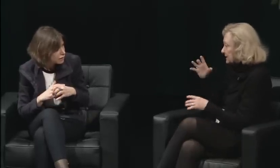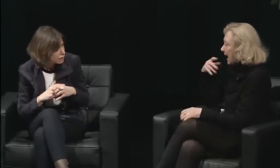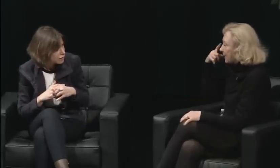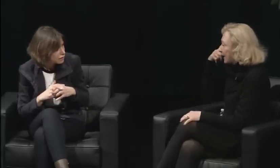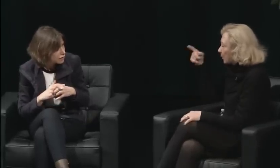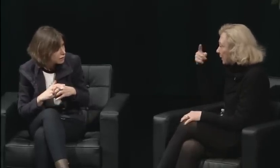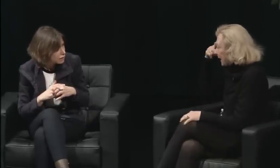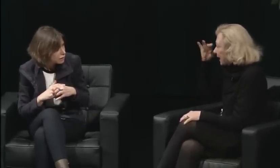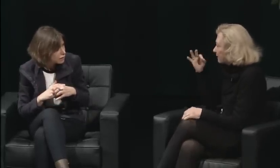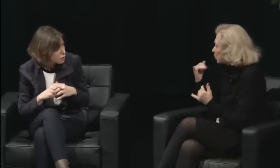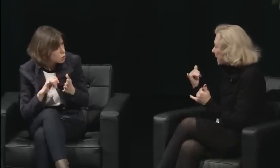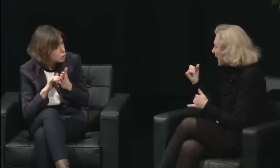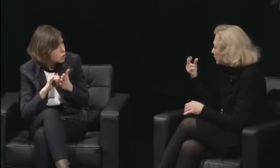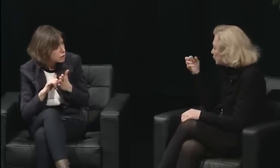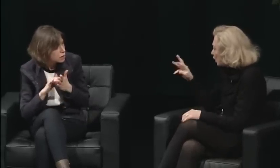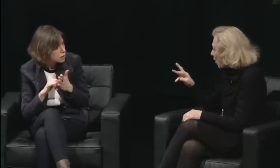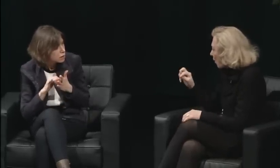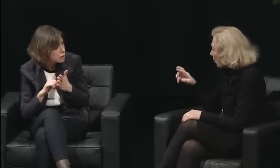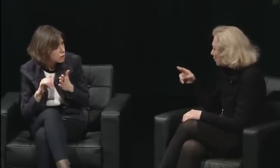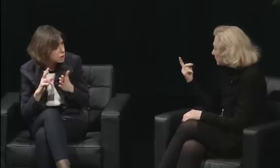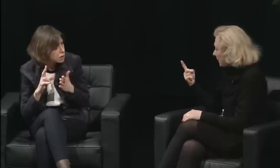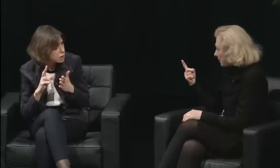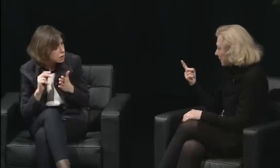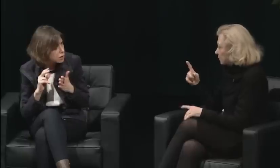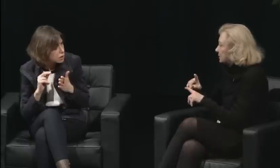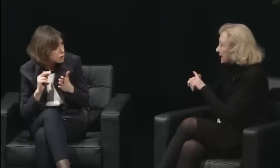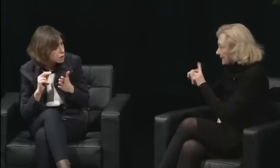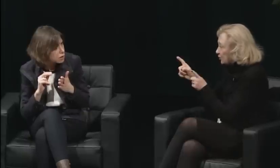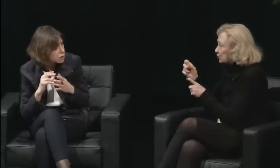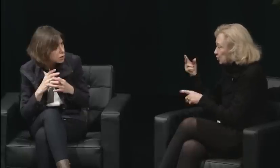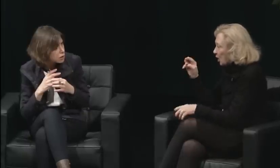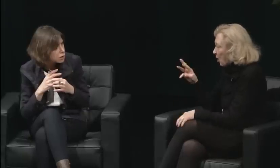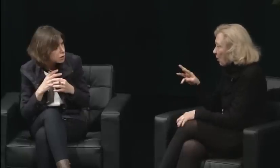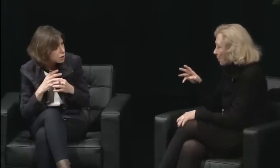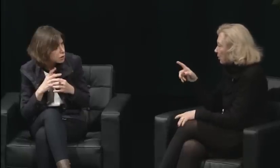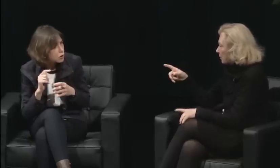the official body who did lead the protest movements,